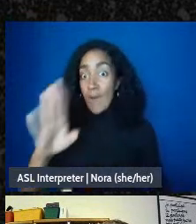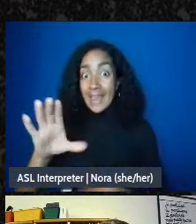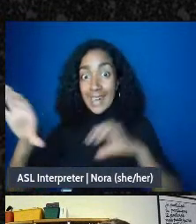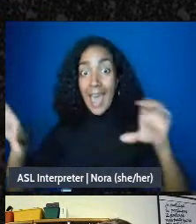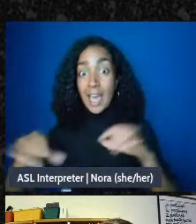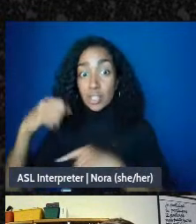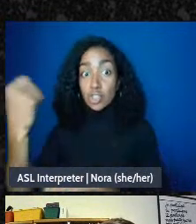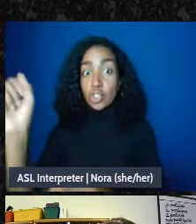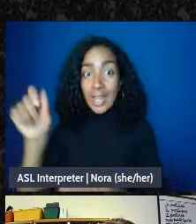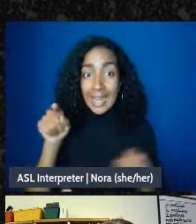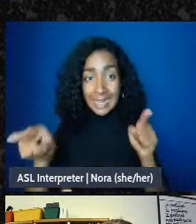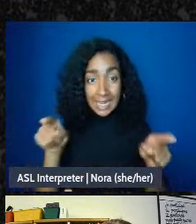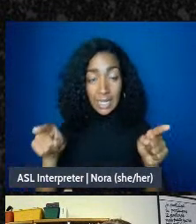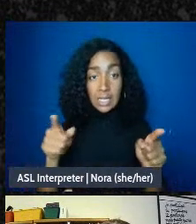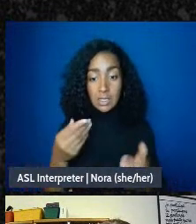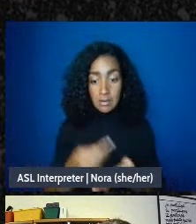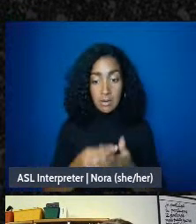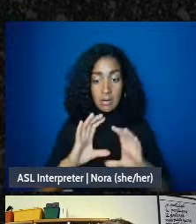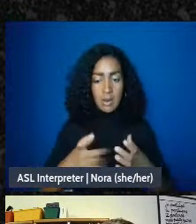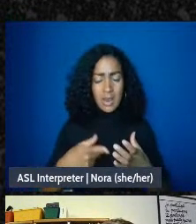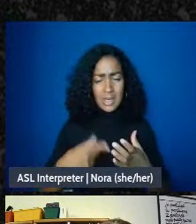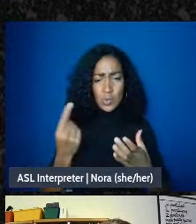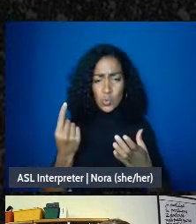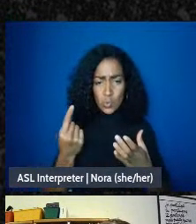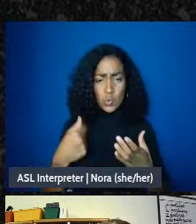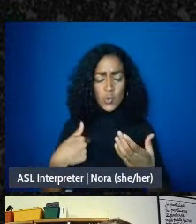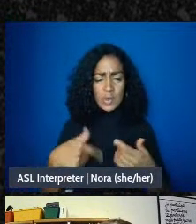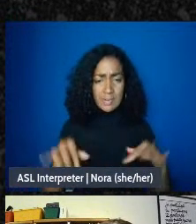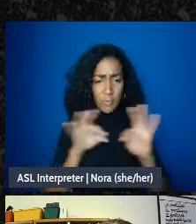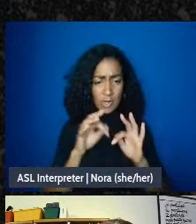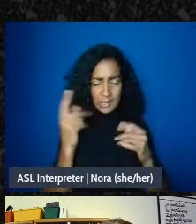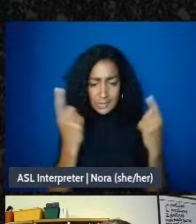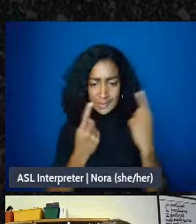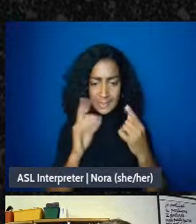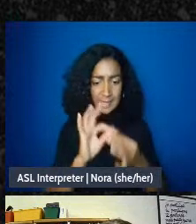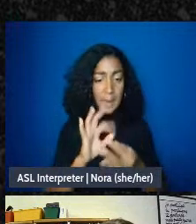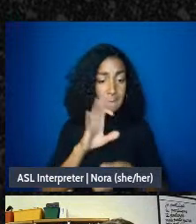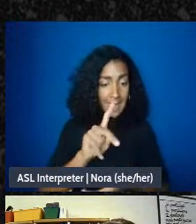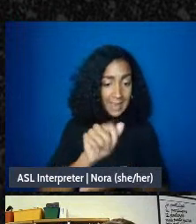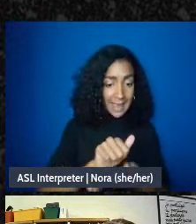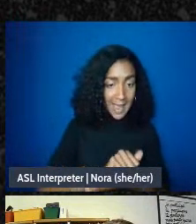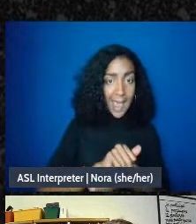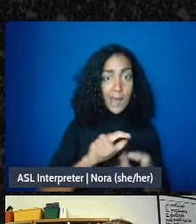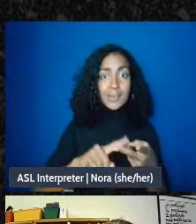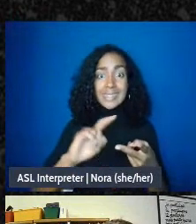in terms of bank accounts tax consequences and transparency of fund use,